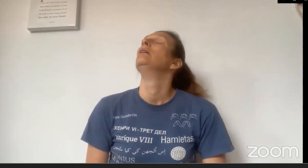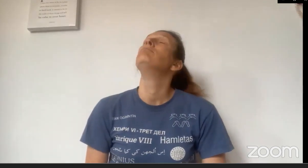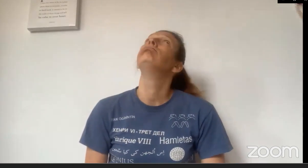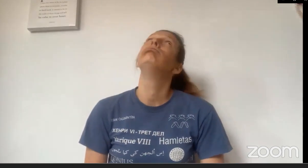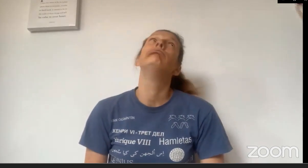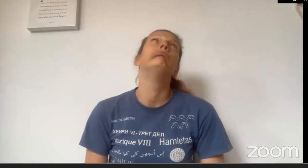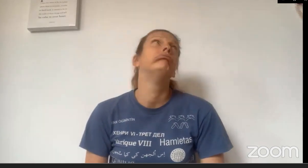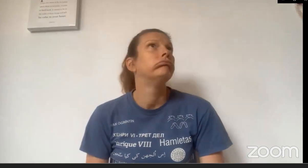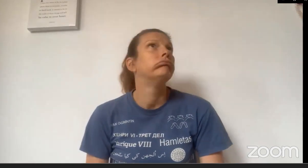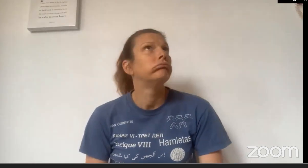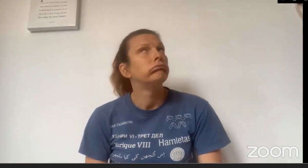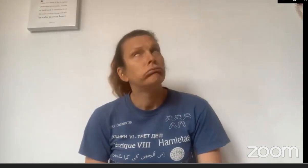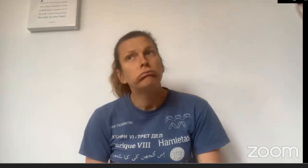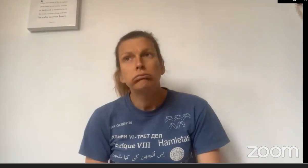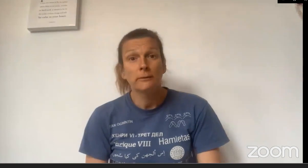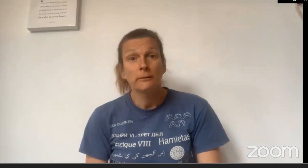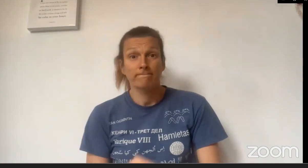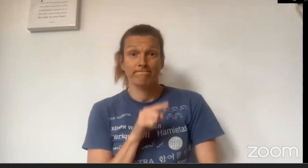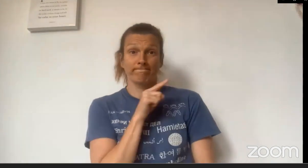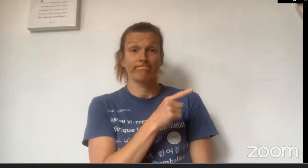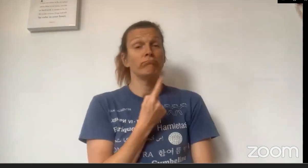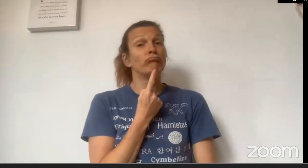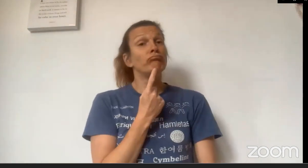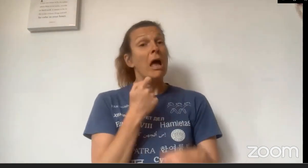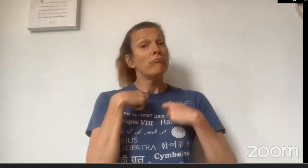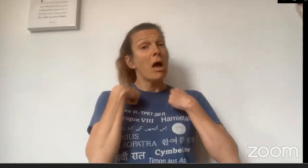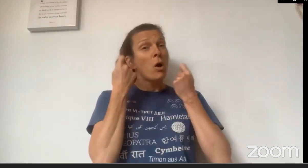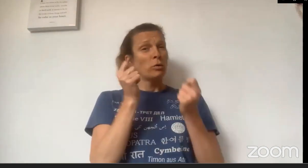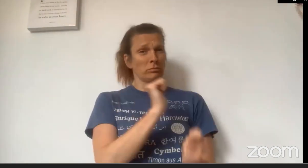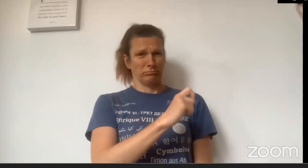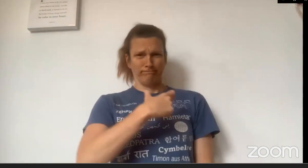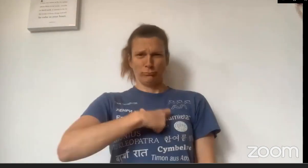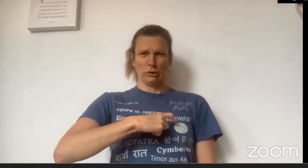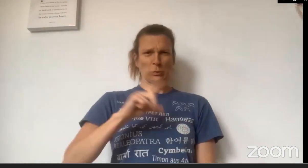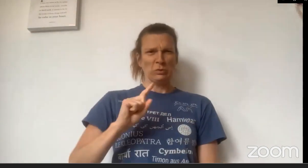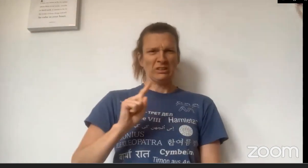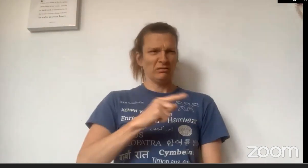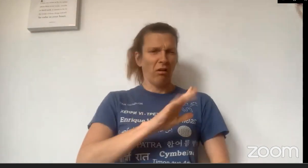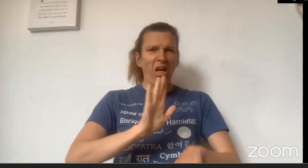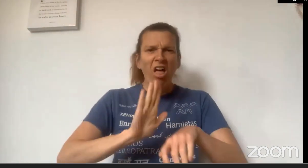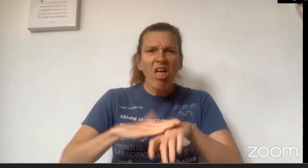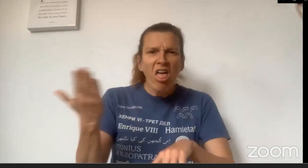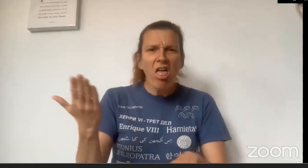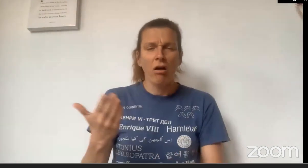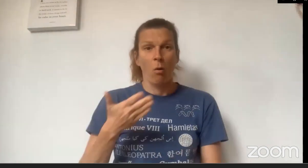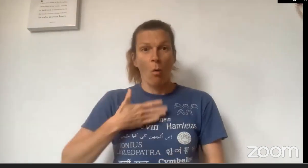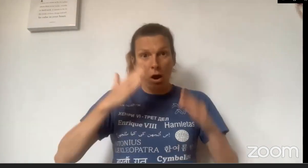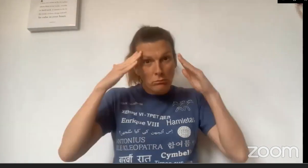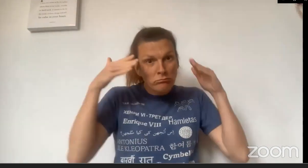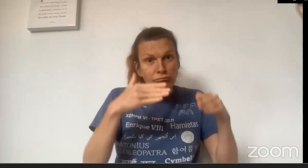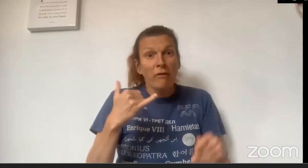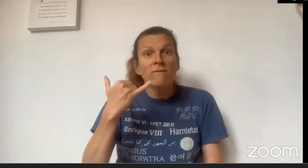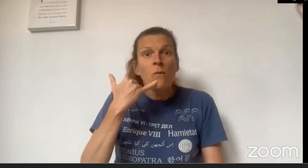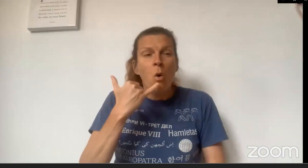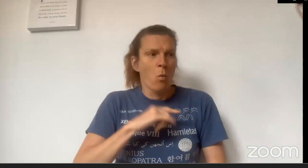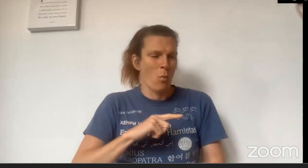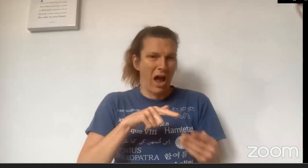"Ughhh!" thought Little Red Riding Hood. Now, she was someone who did not really